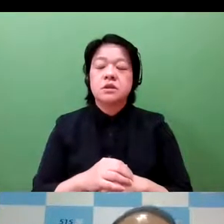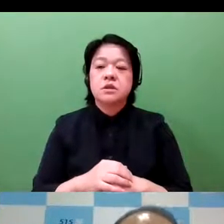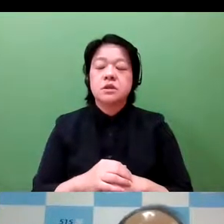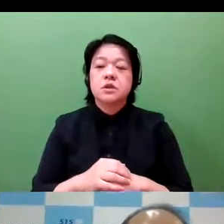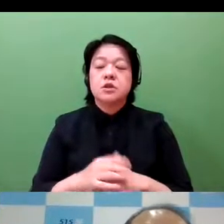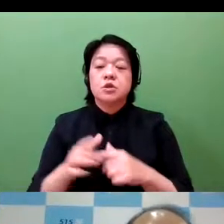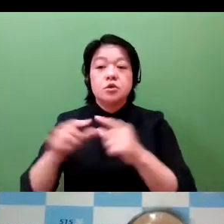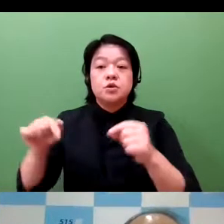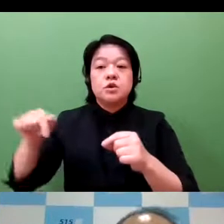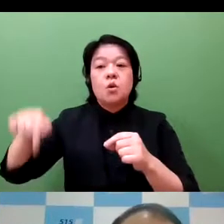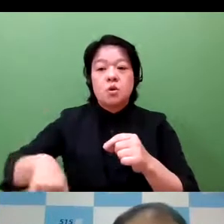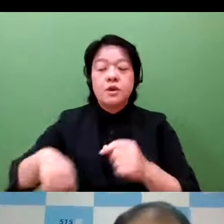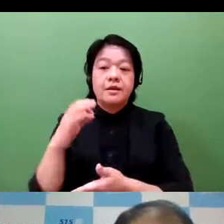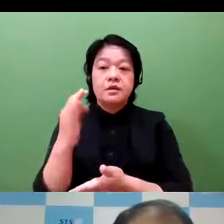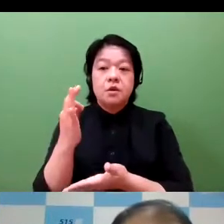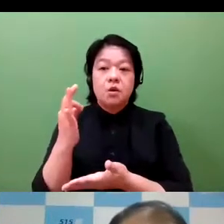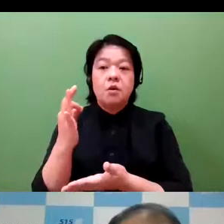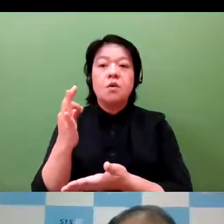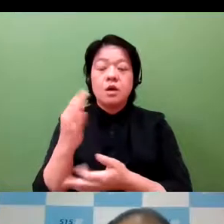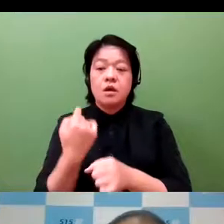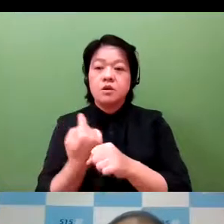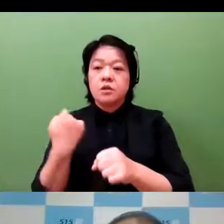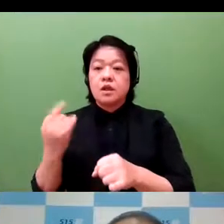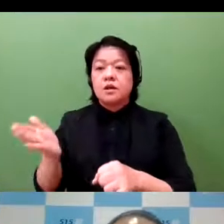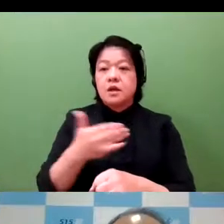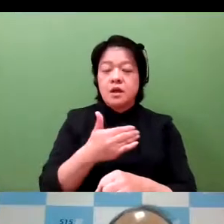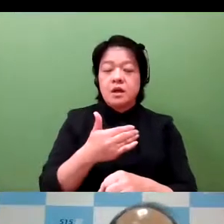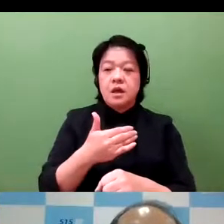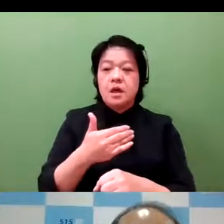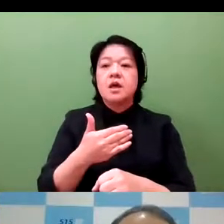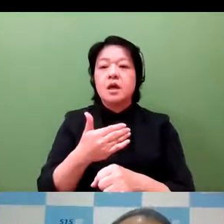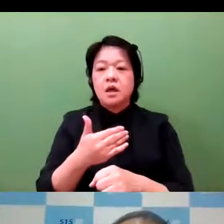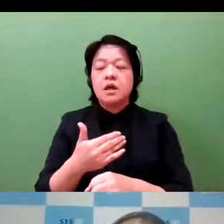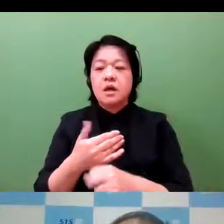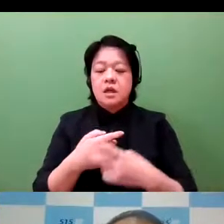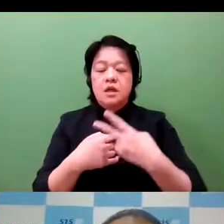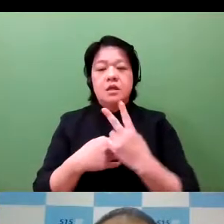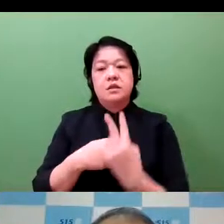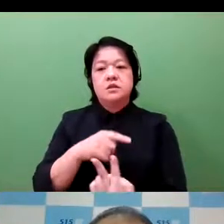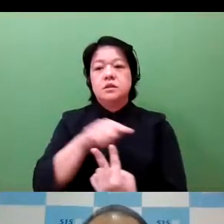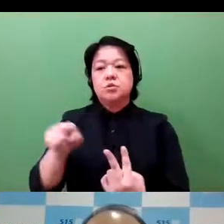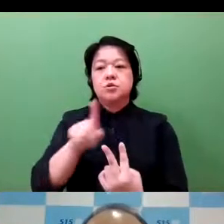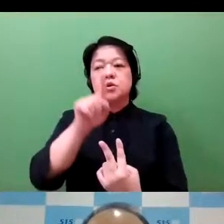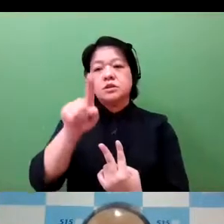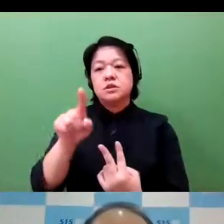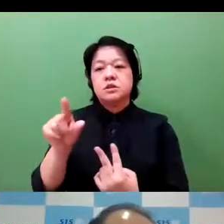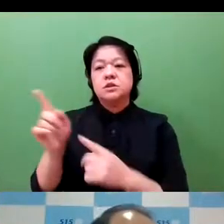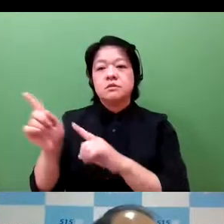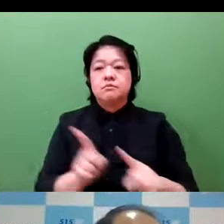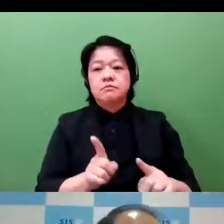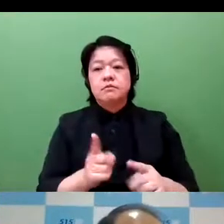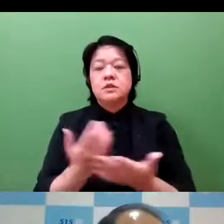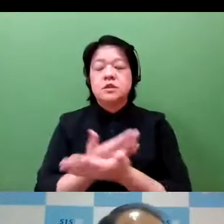are increasing the number of applications. And there has been also a discount applied by the patent office when